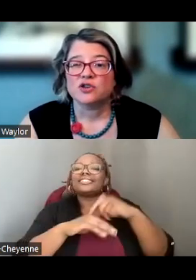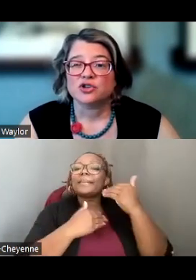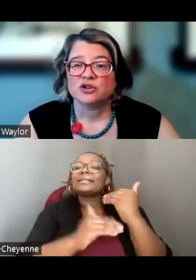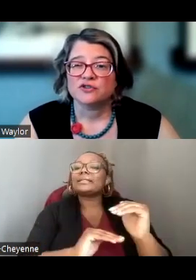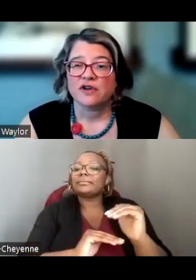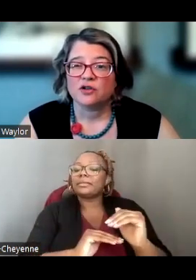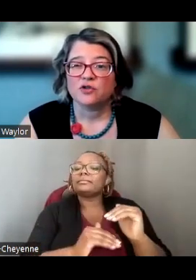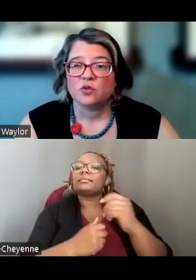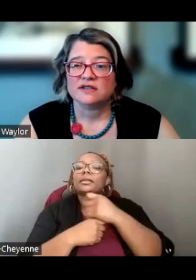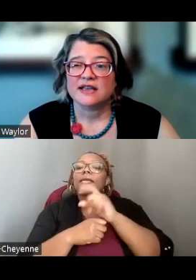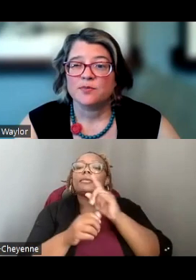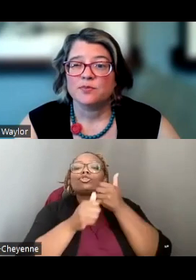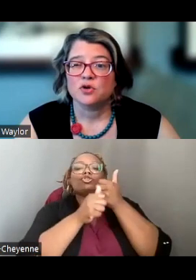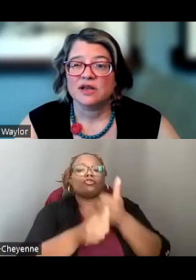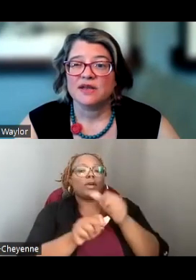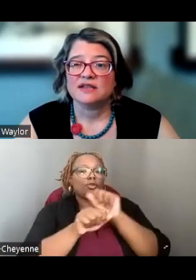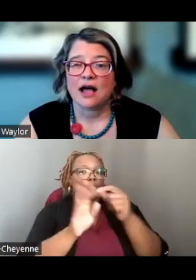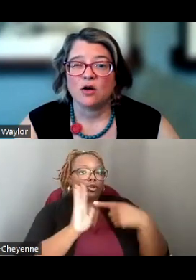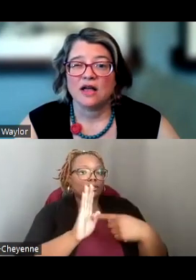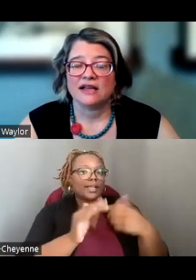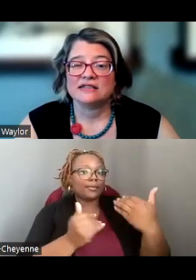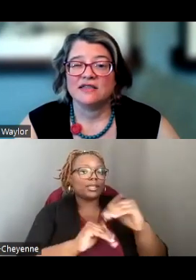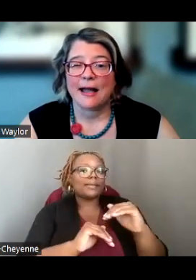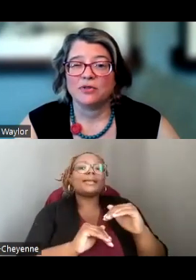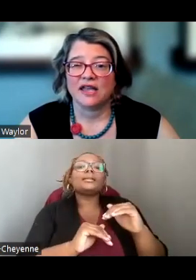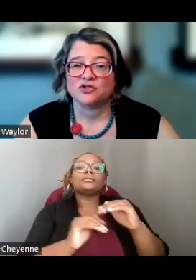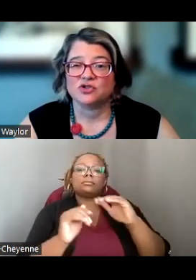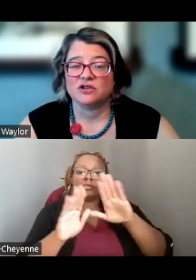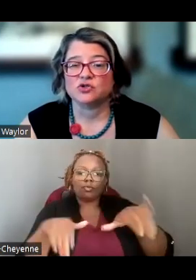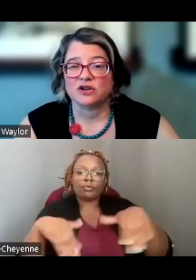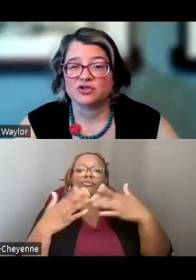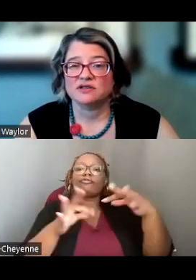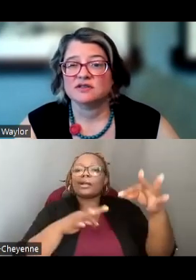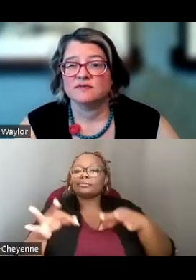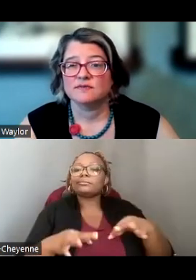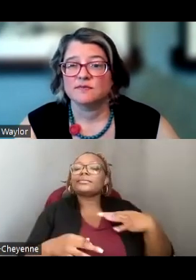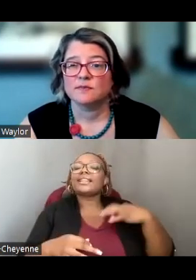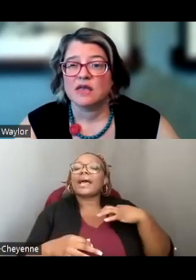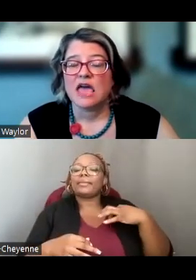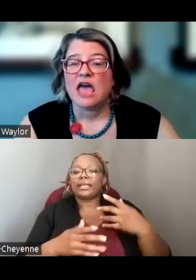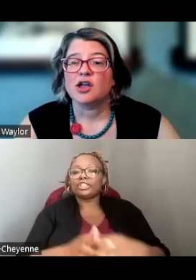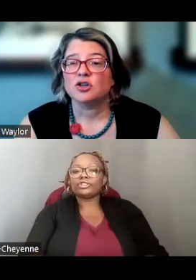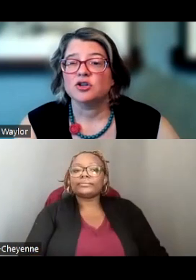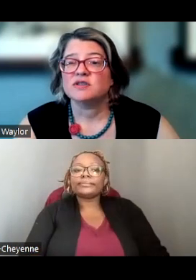SO BE SURE TO FOLLOW THE WORK SAMPLE LIMITS OUTLINED IN THE APPLICATION INSTRUCTIONS.